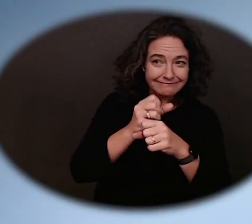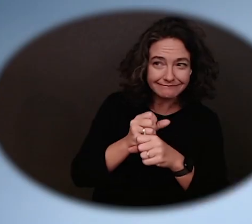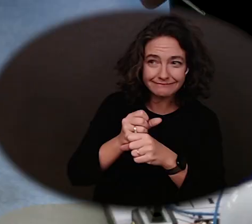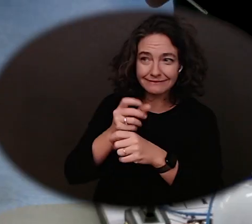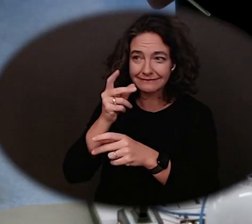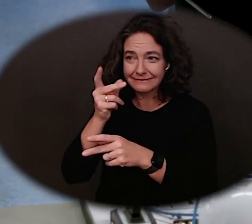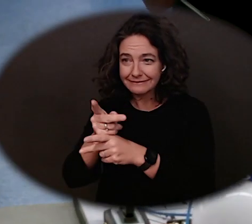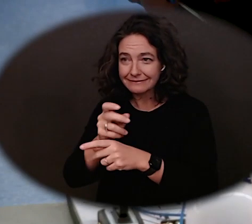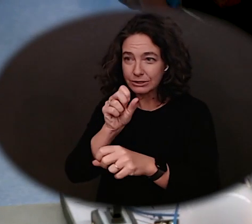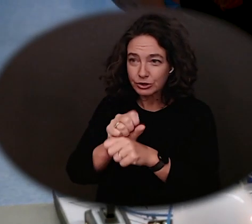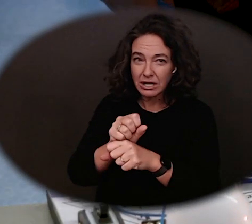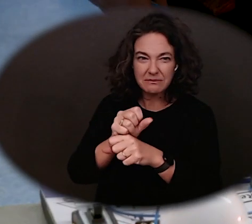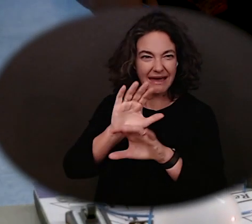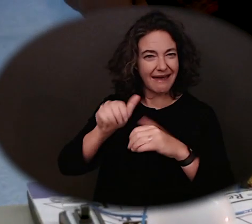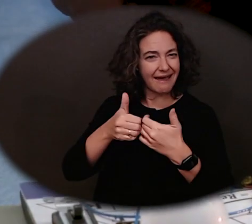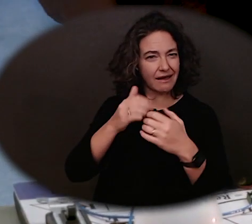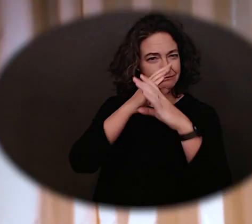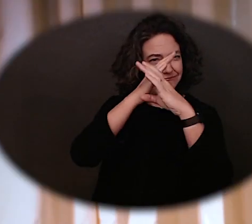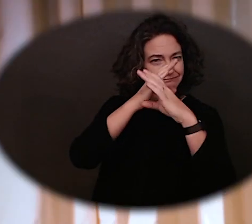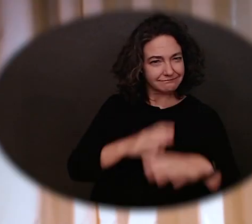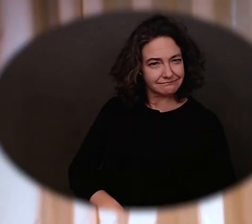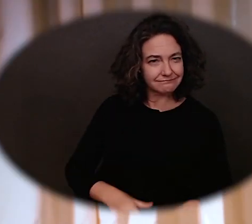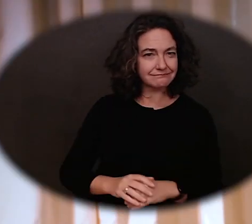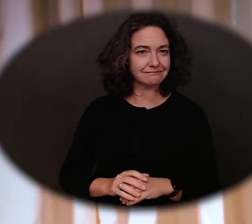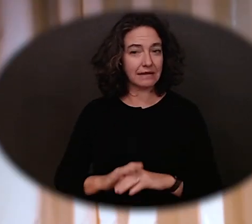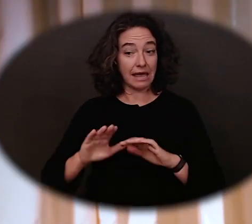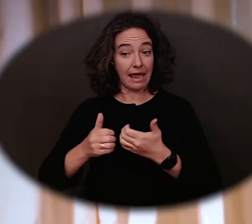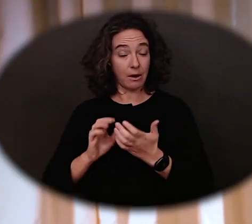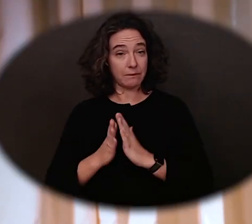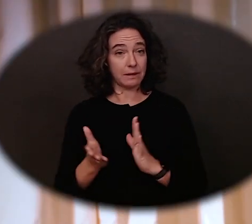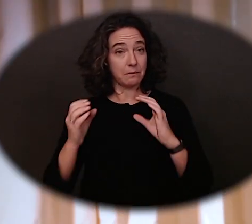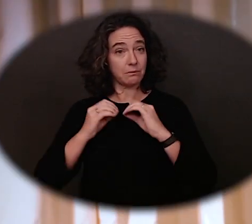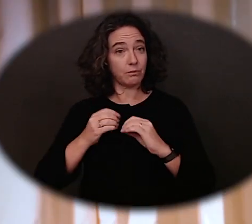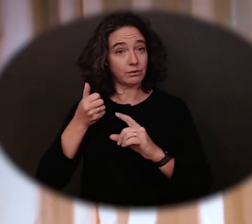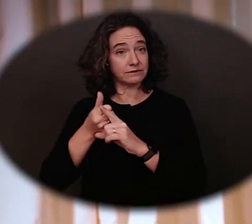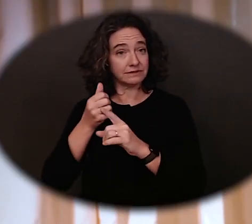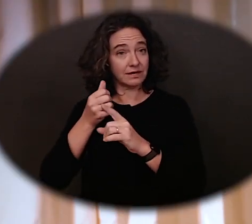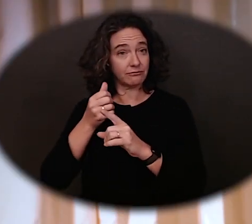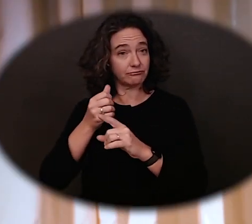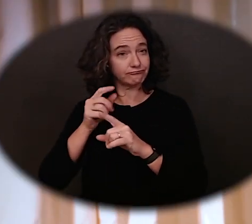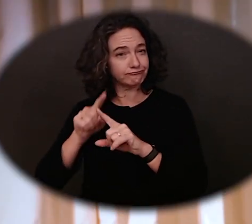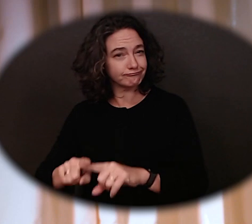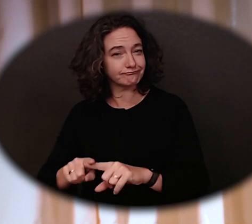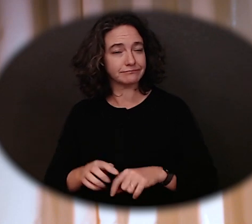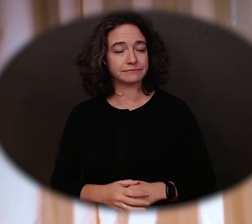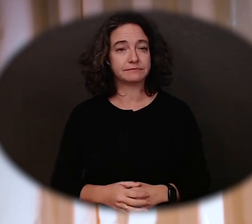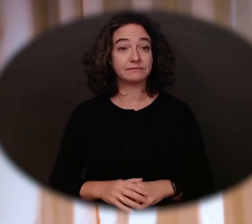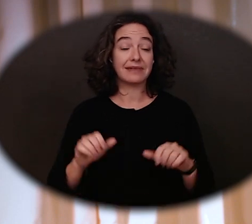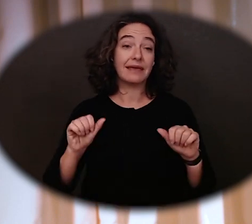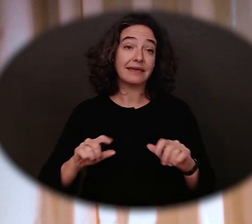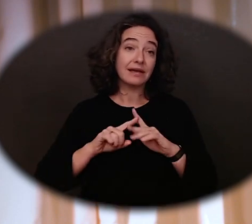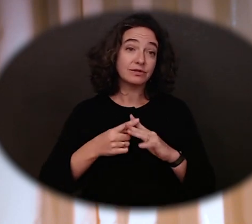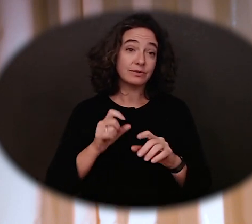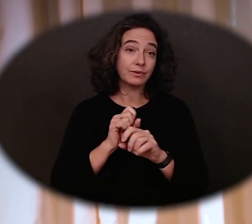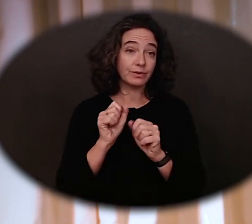and ways to be more self-reliant. You can begin working with DVR as early as age 15 to develop important employment